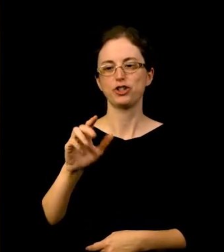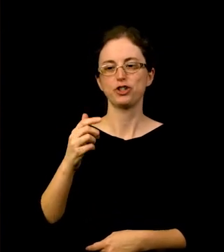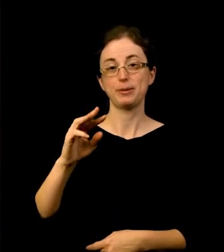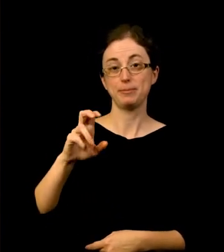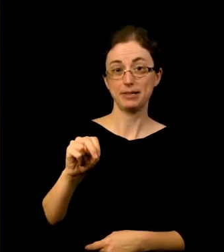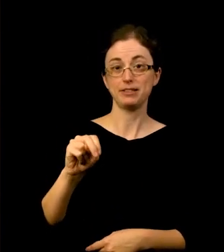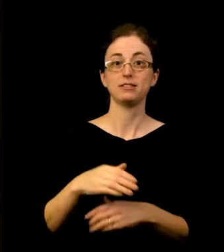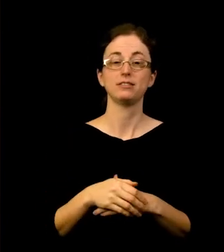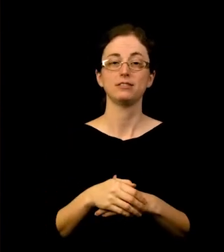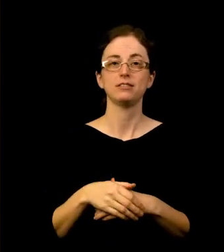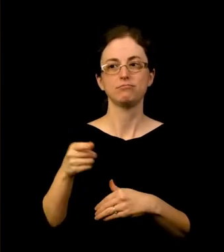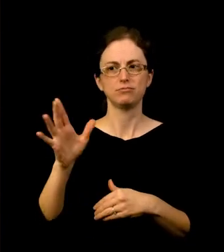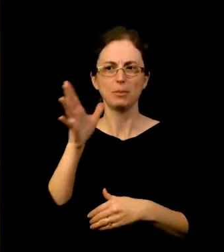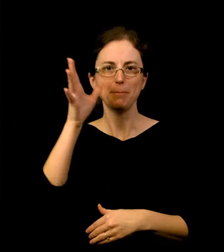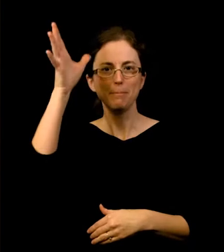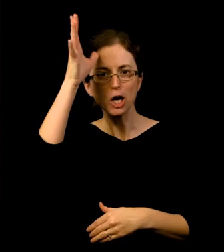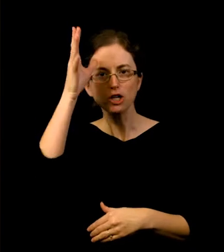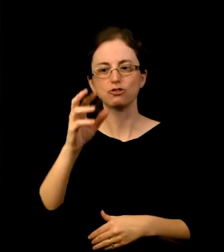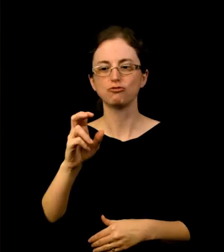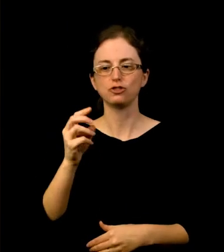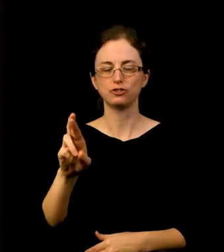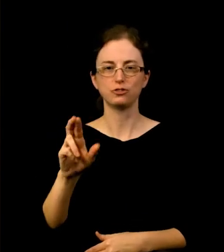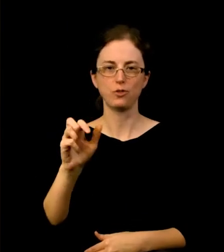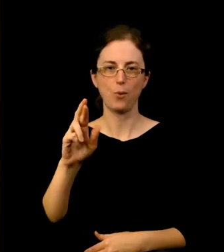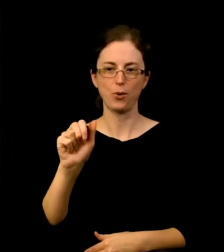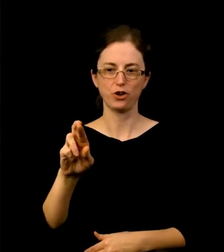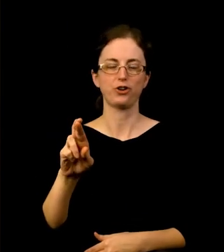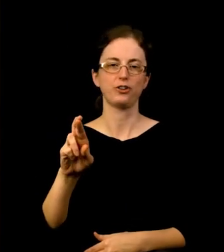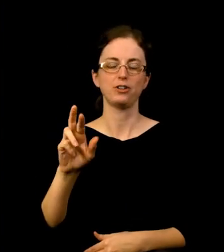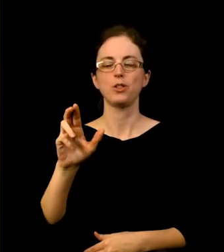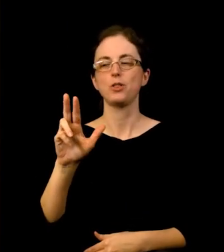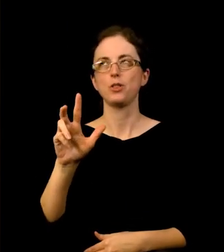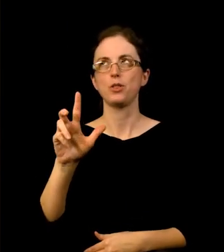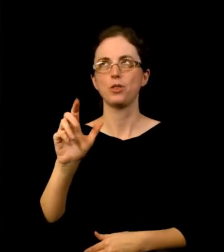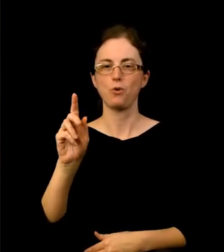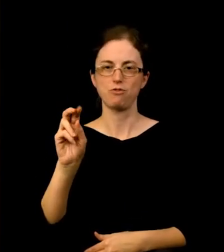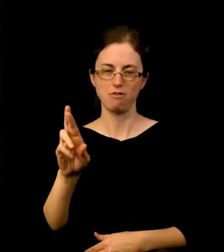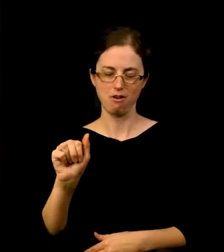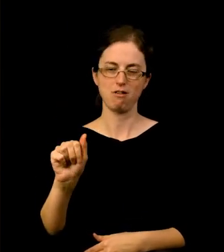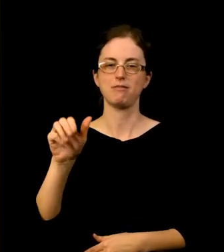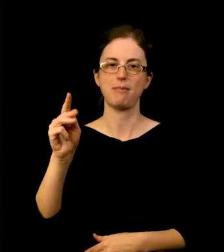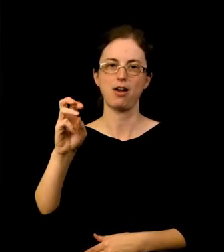and Laura Meier, whose legacy is nearly unmatched, and Laura continues to serve as a Life Trustee.